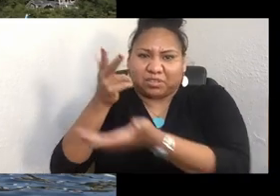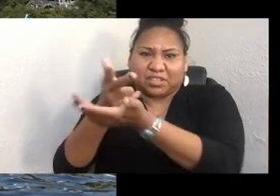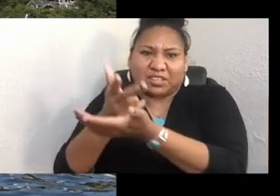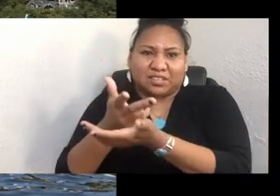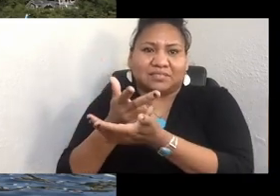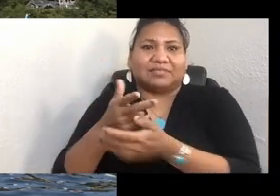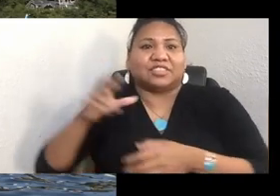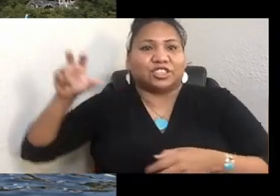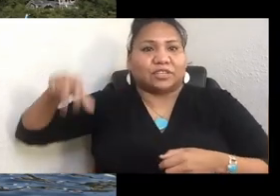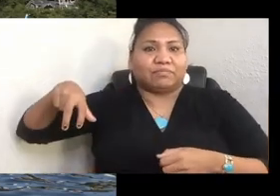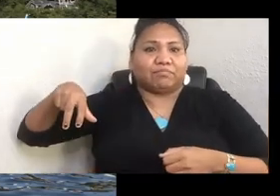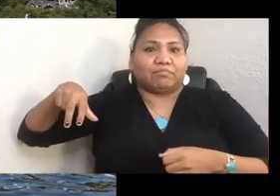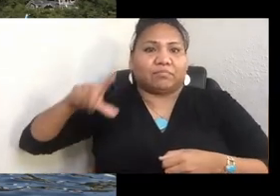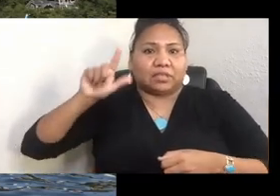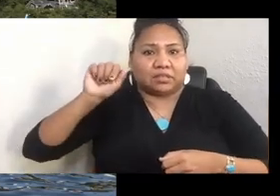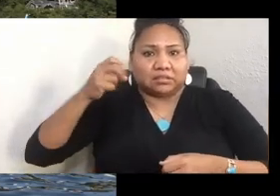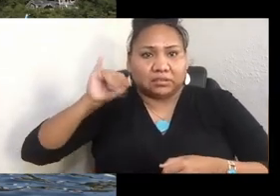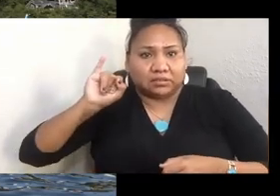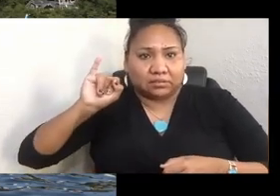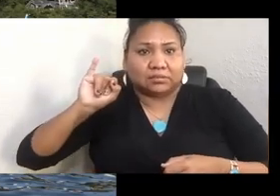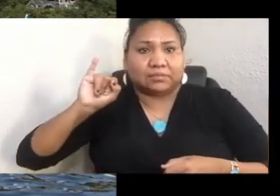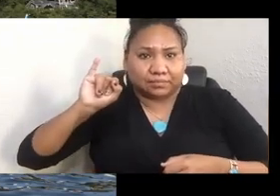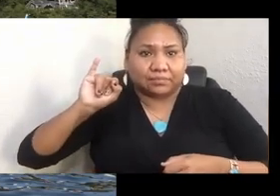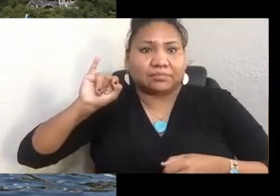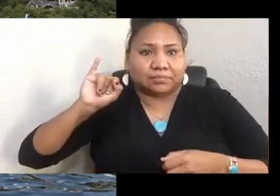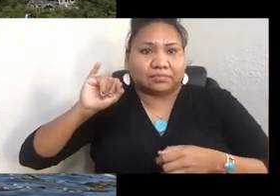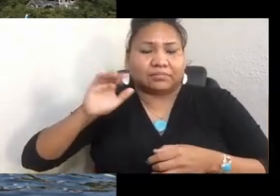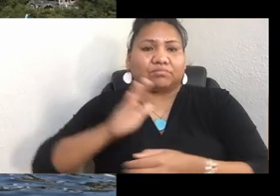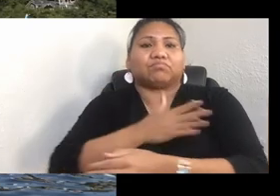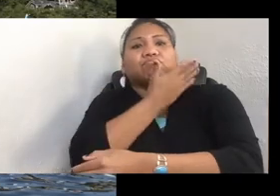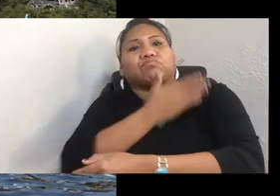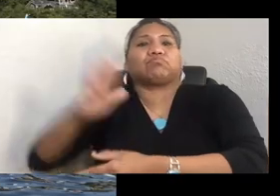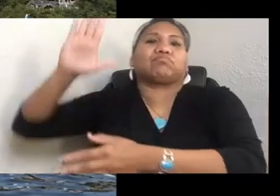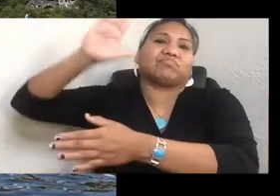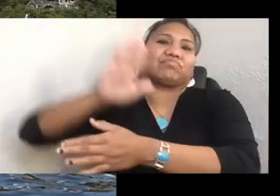And we sang this song, and I'll sing a little bit of it for you. It goes like this.